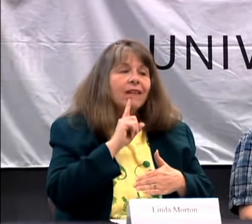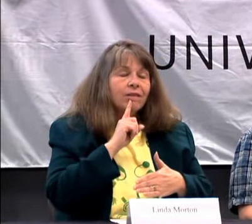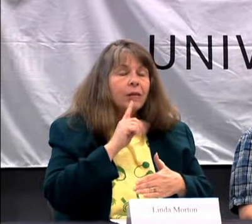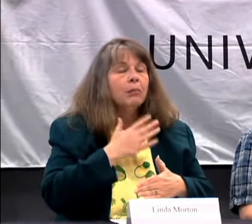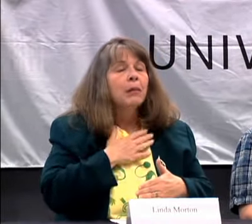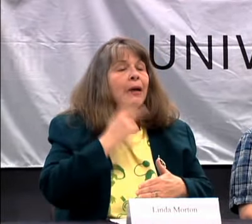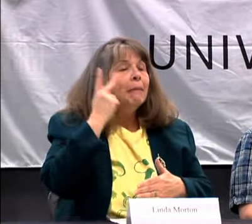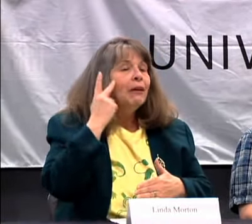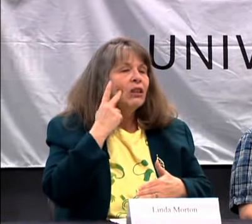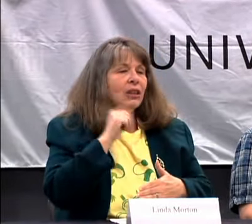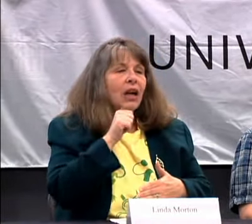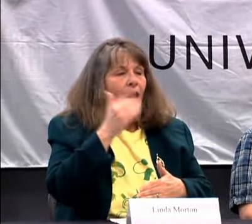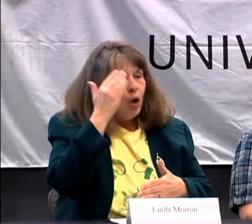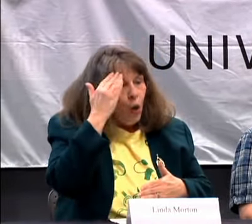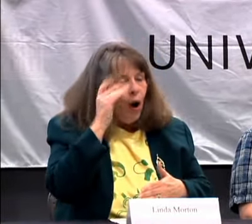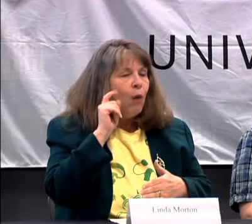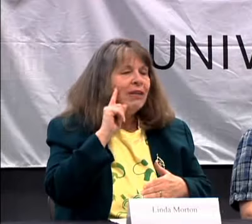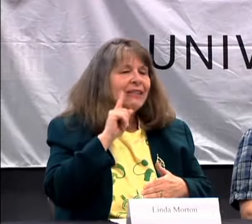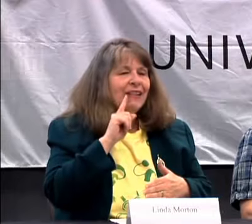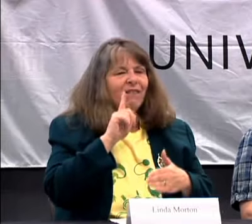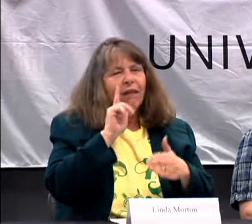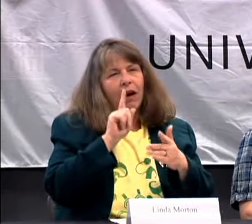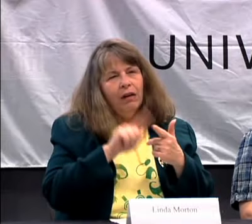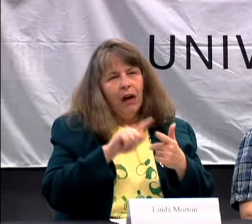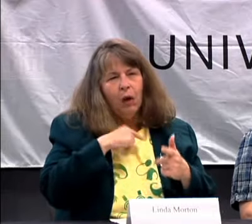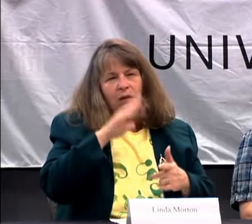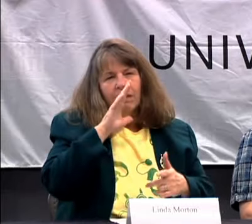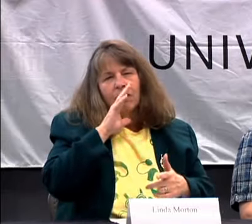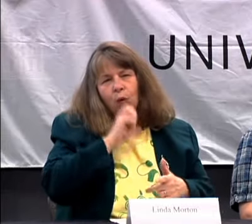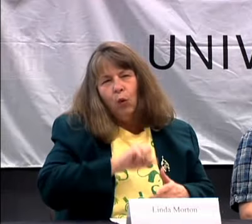I WAS BORN DEAF AND MY PARENTS DIDN'T KNOW I WAS DEAF